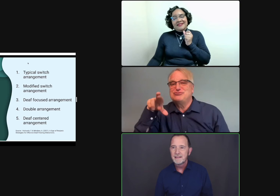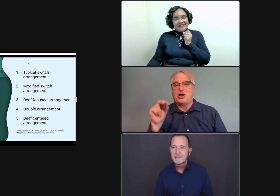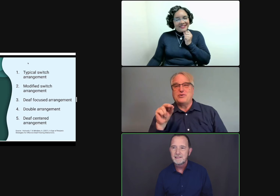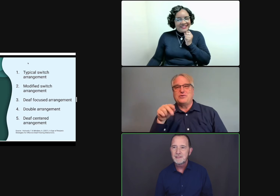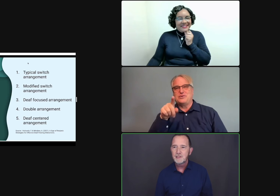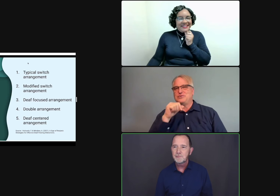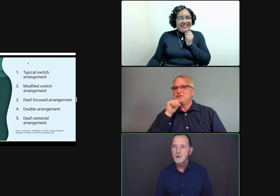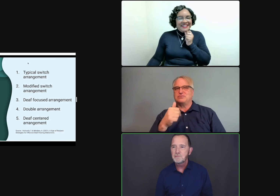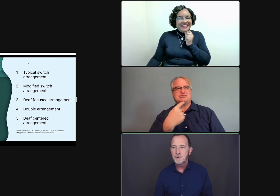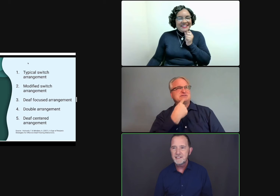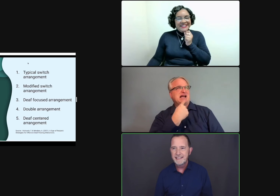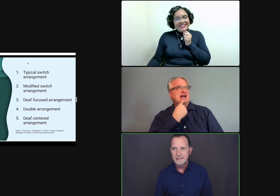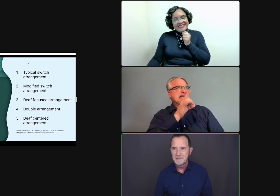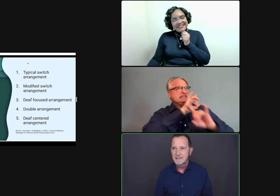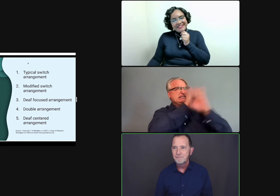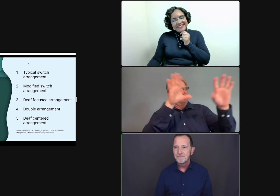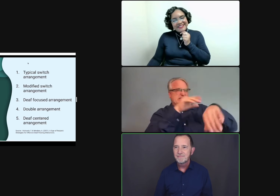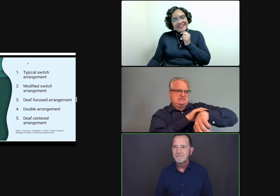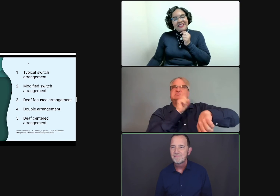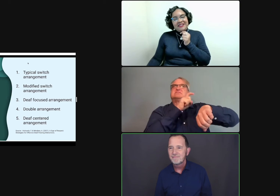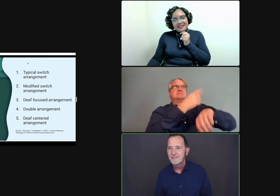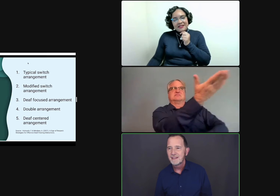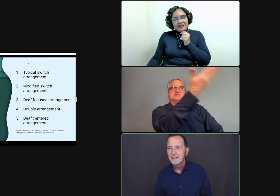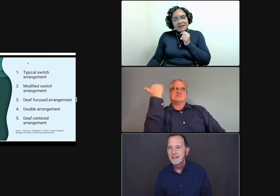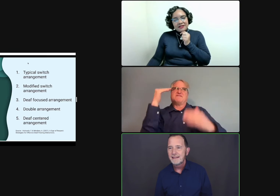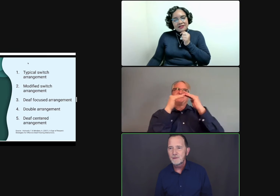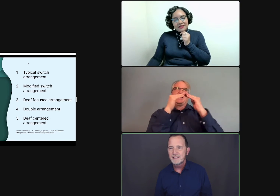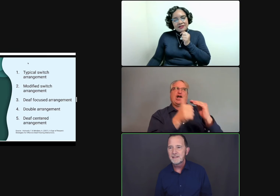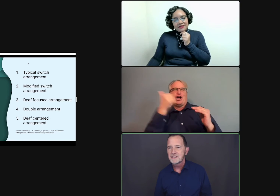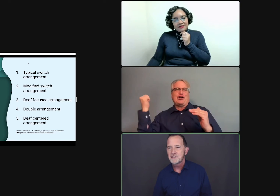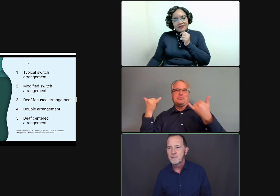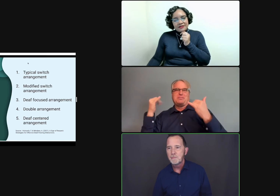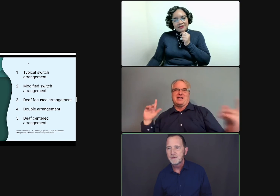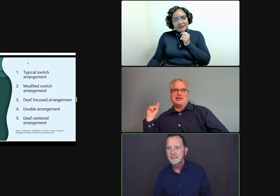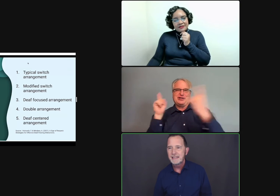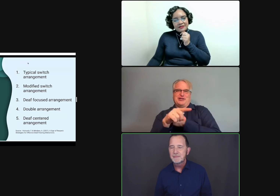but when we look at pro sports teams, they don't tell the star member of the team